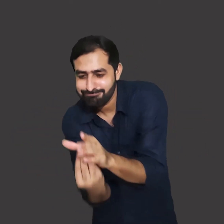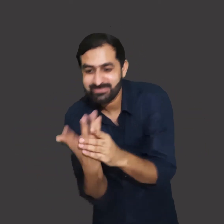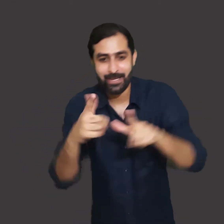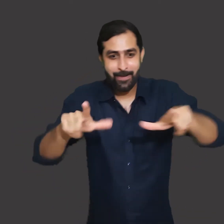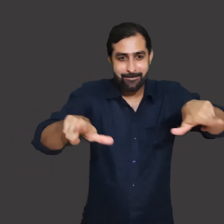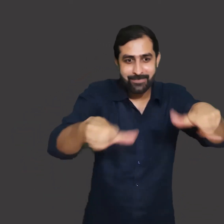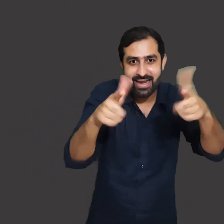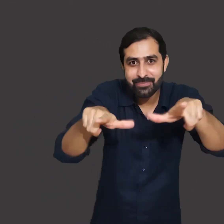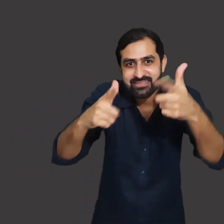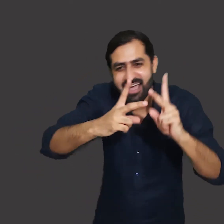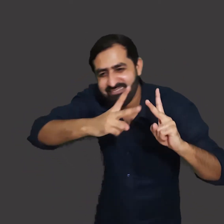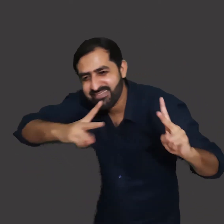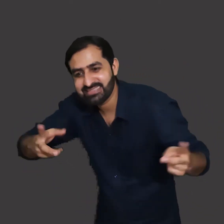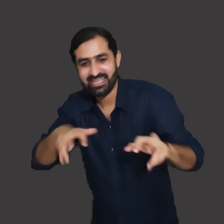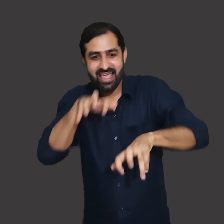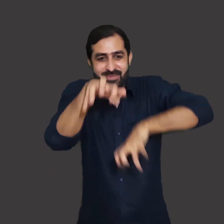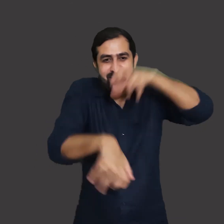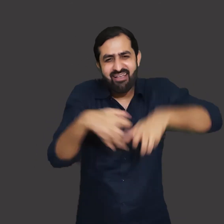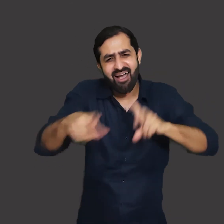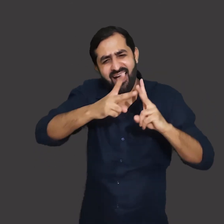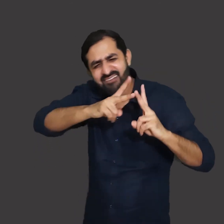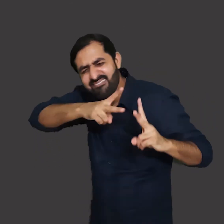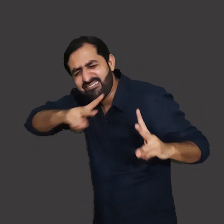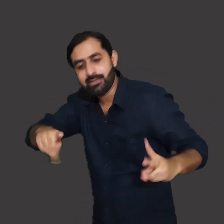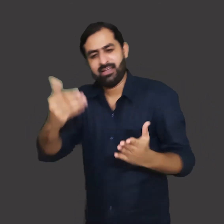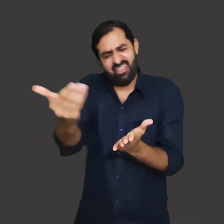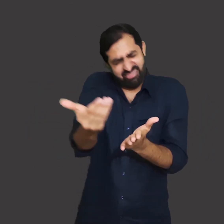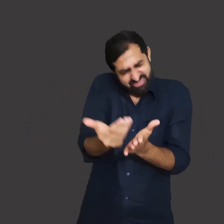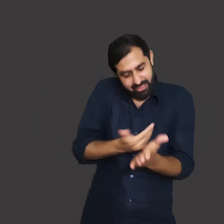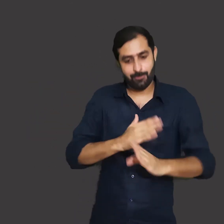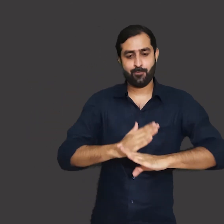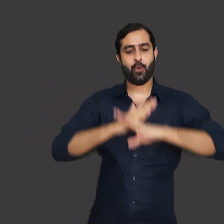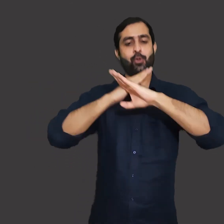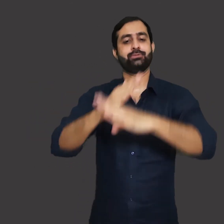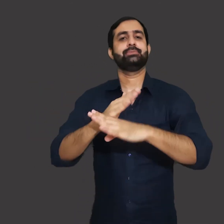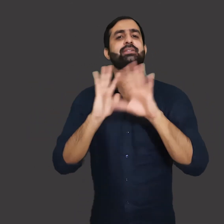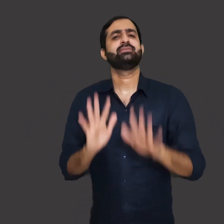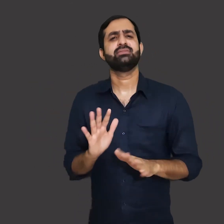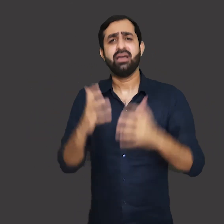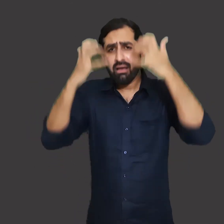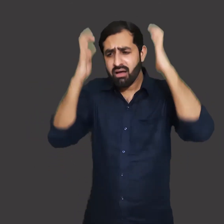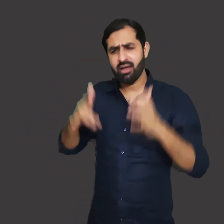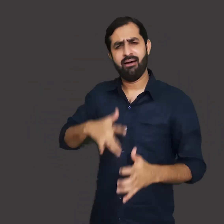and global environment related issues and concerns. She's a strong advocate for